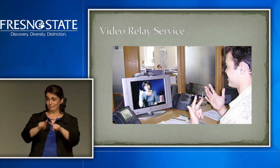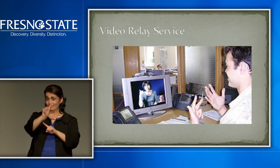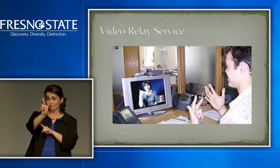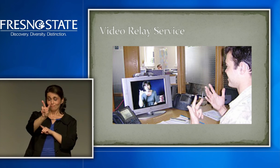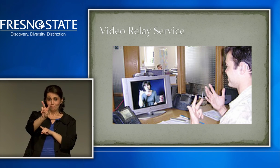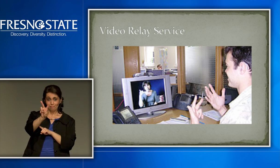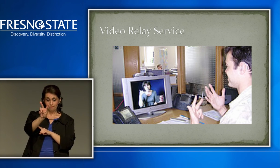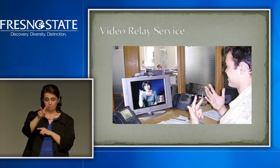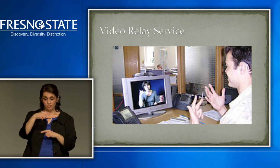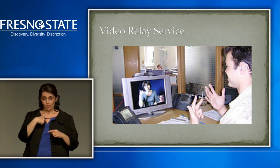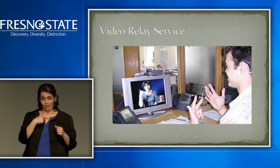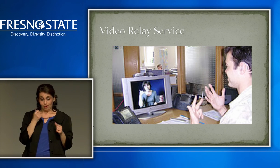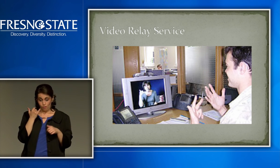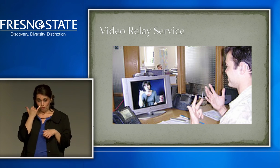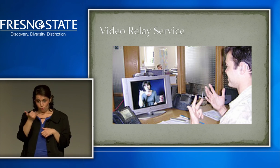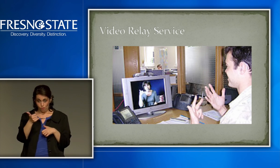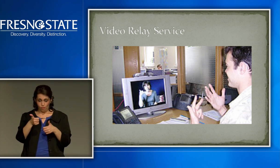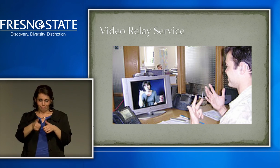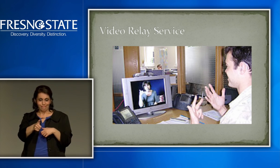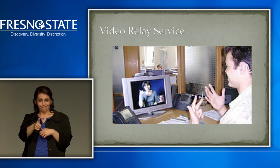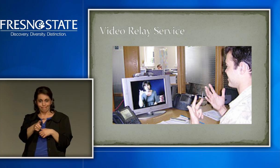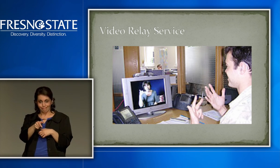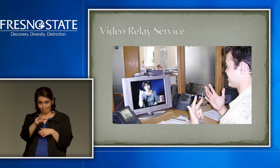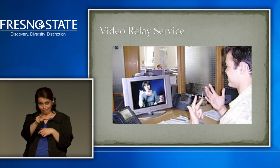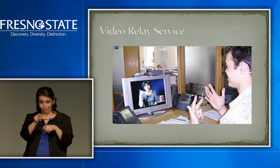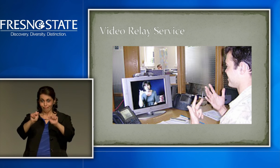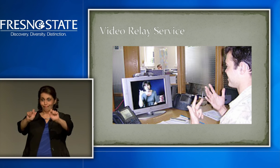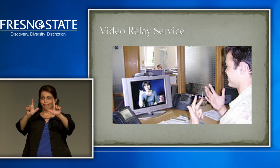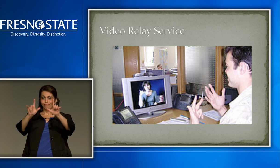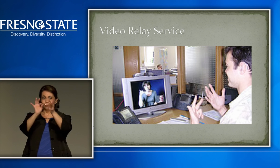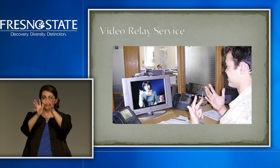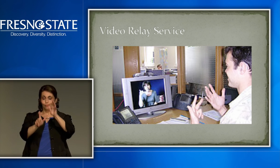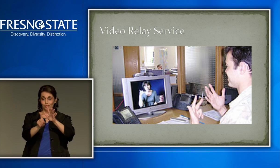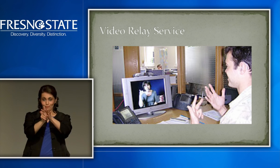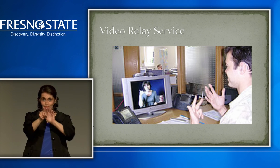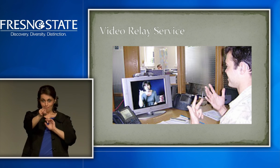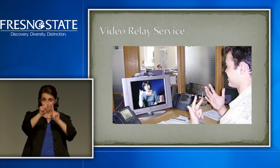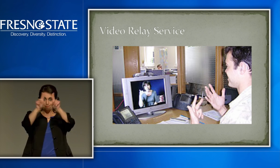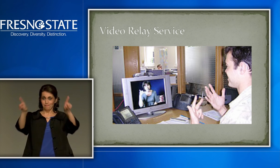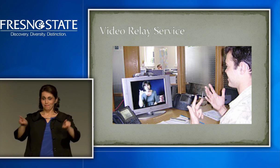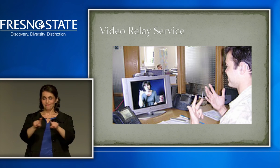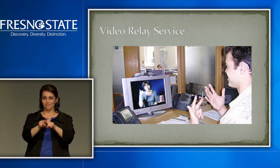screen, so I can see an interpreter and the interpreter can see me, when the interpreter